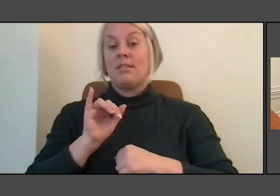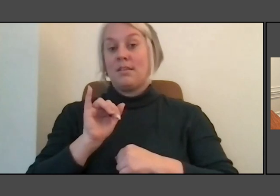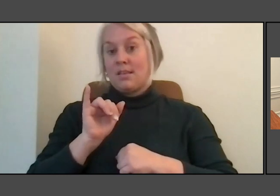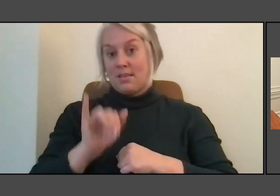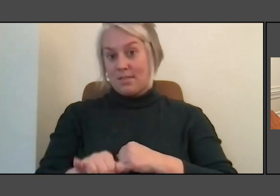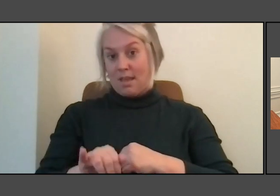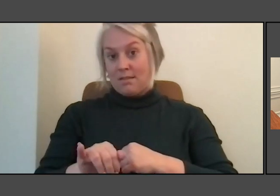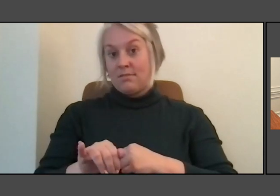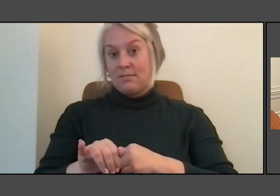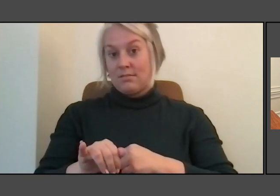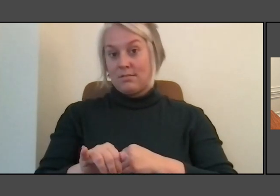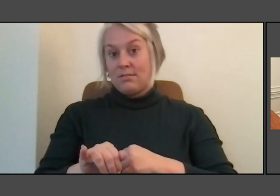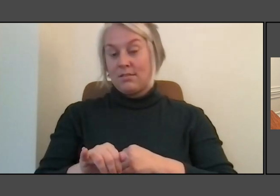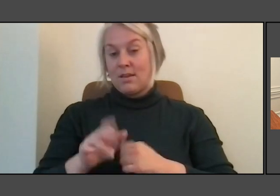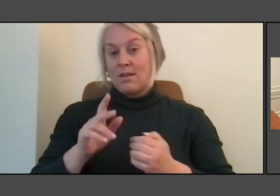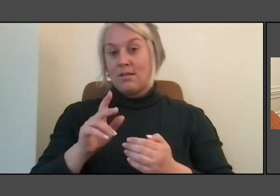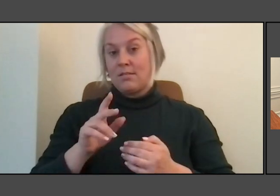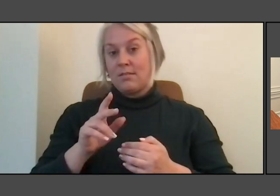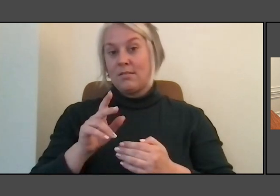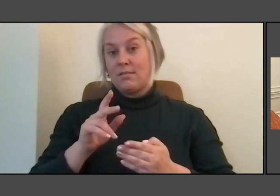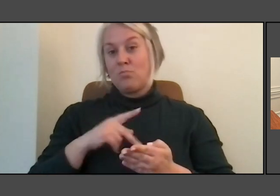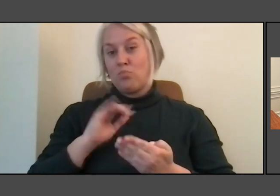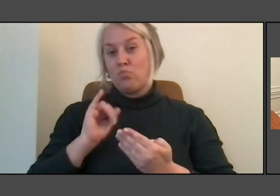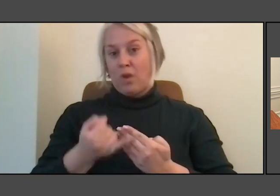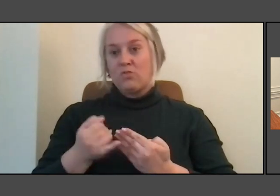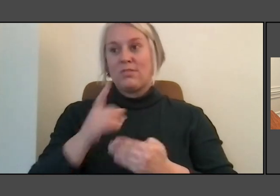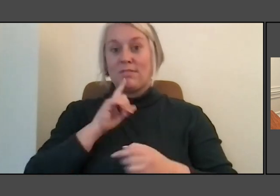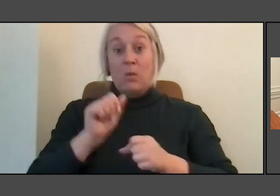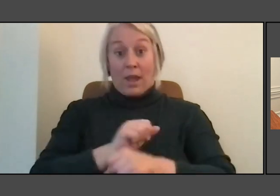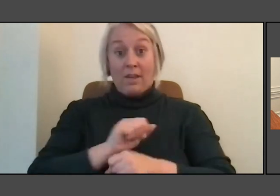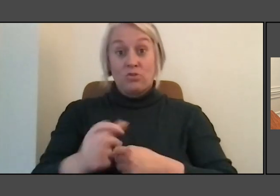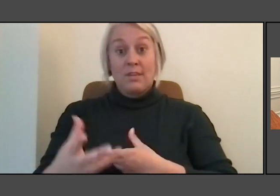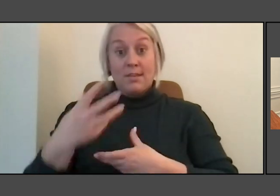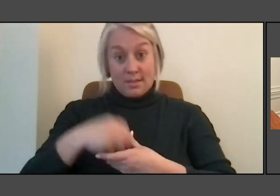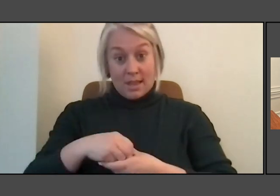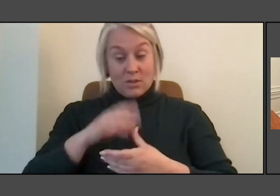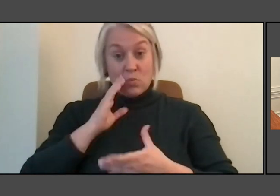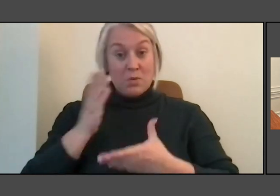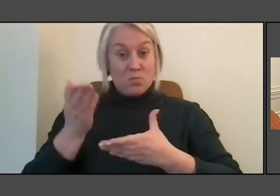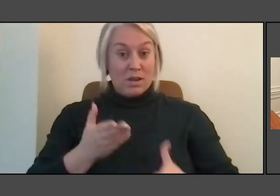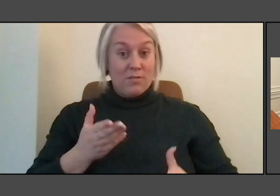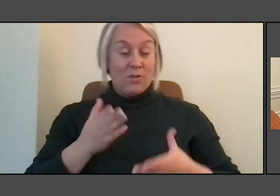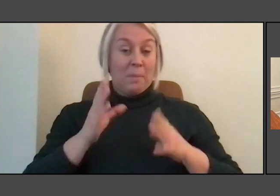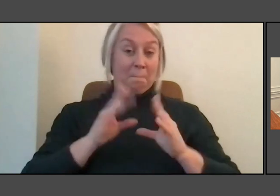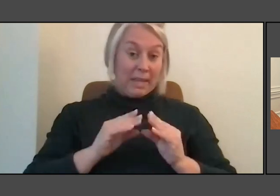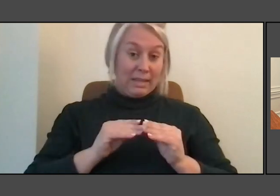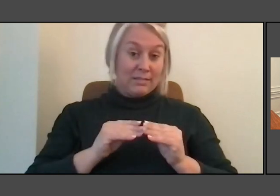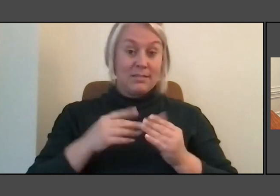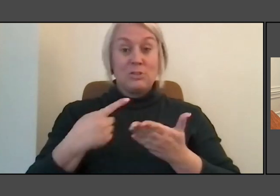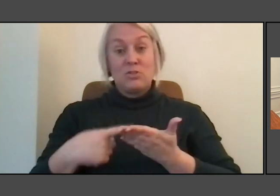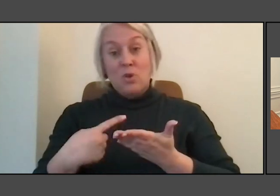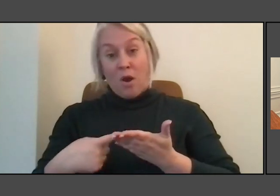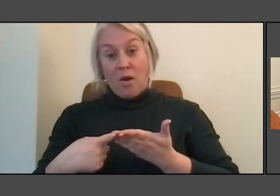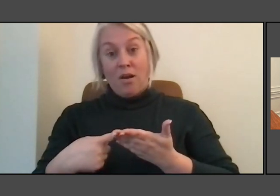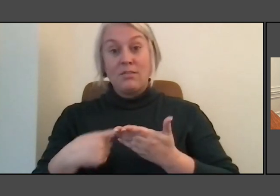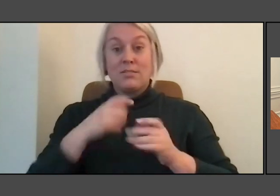and would bring me in for these meetings and talks and in blessing ceremonies. And what I found fascinating was